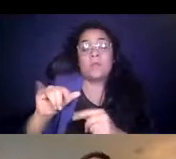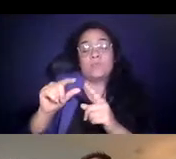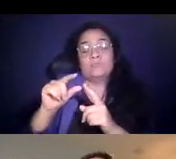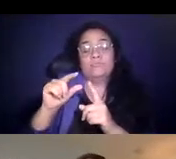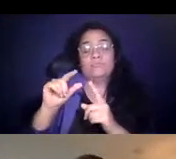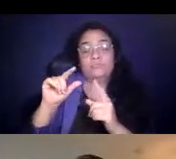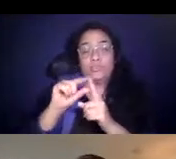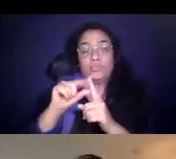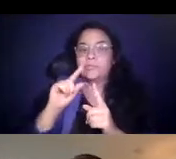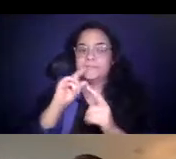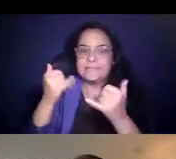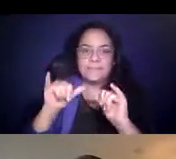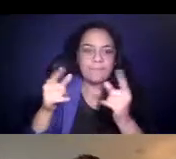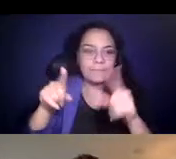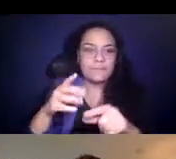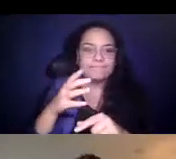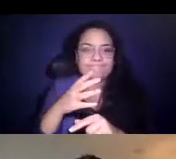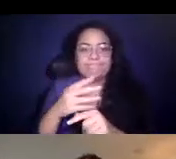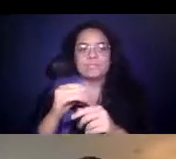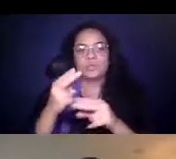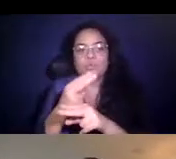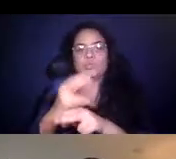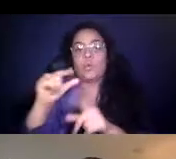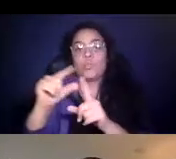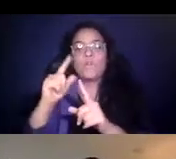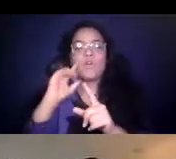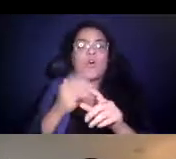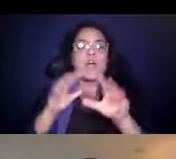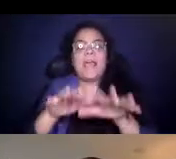exit strategy that we're all hoping we are starting to see now.